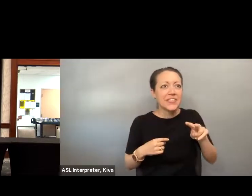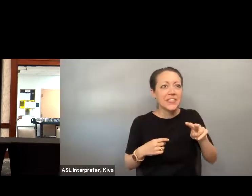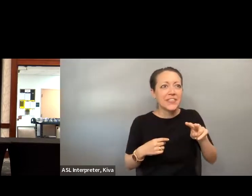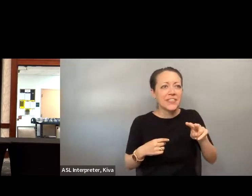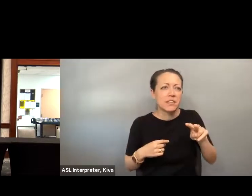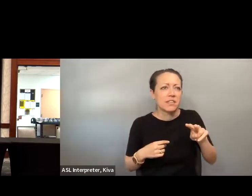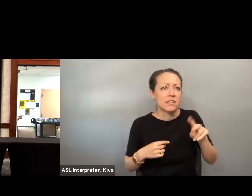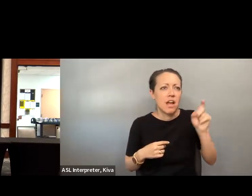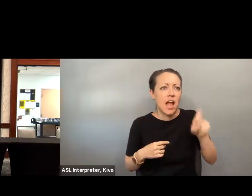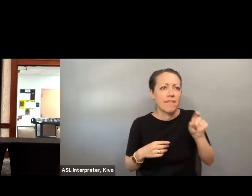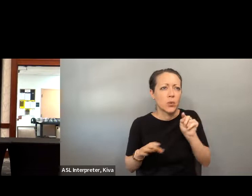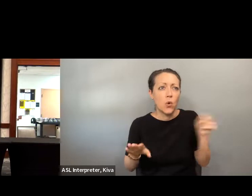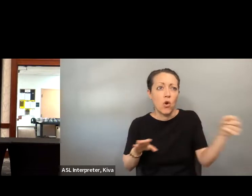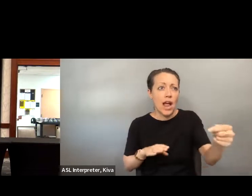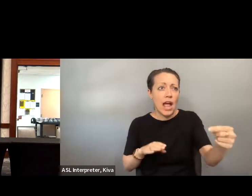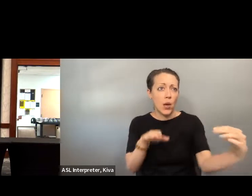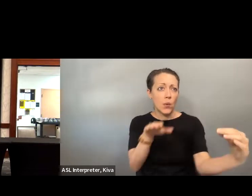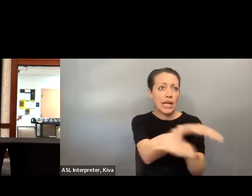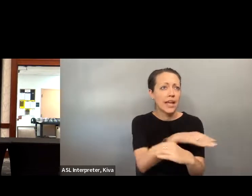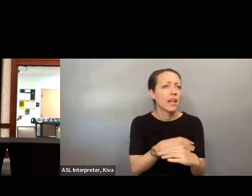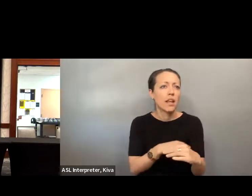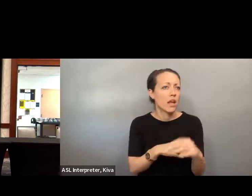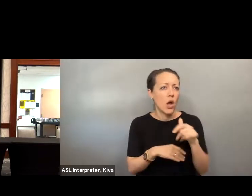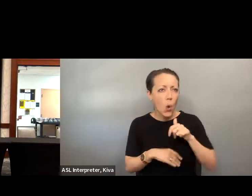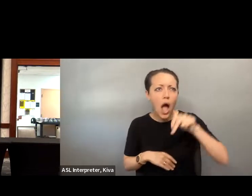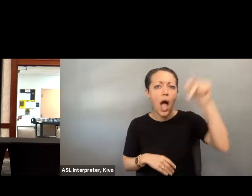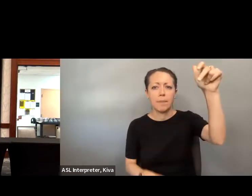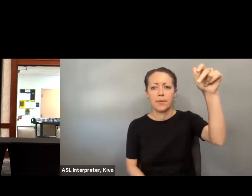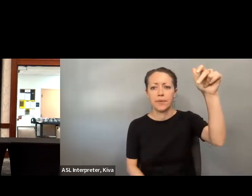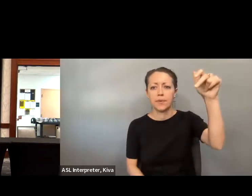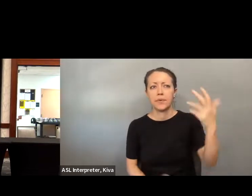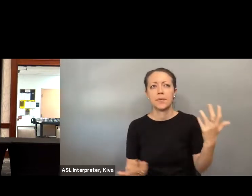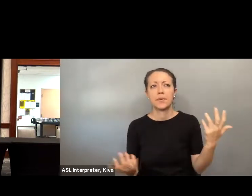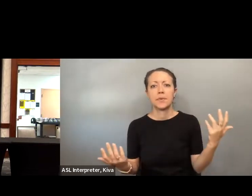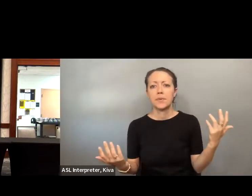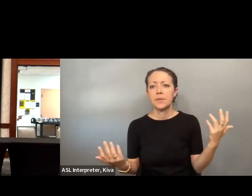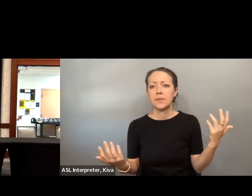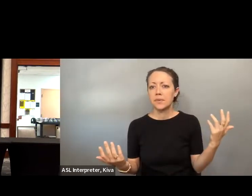but this time voters were being directed up a half flight of stairs at the mouth of the church instead of around through the multipurpose room entrance